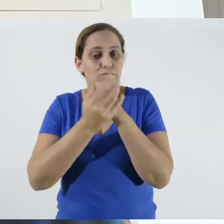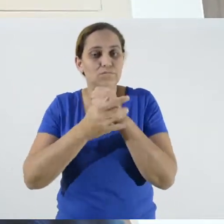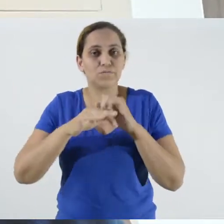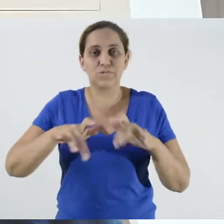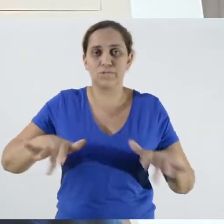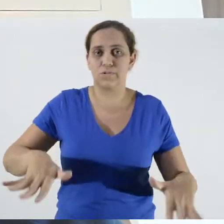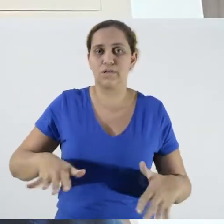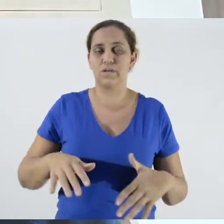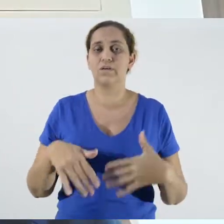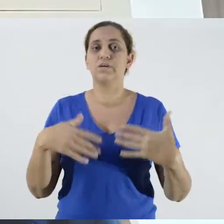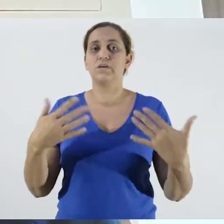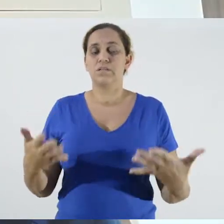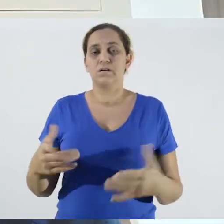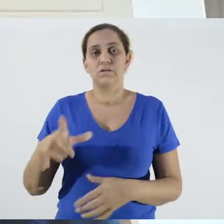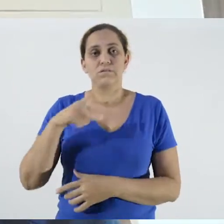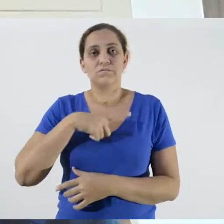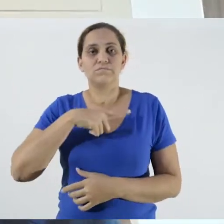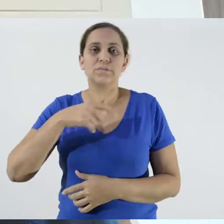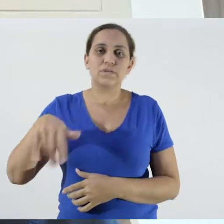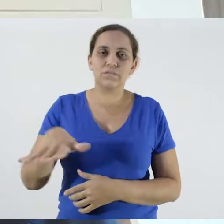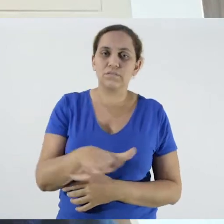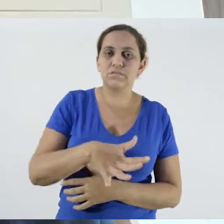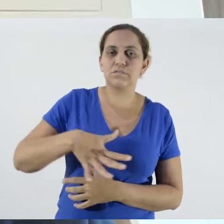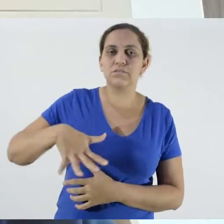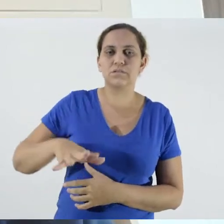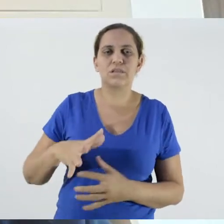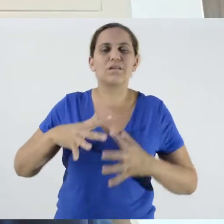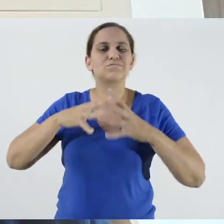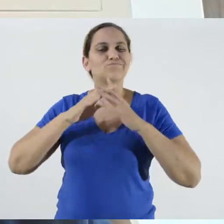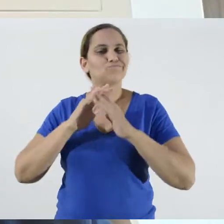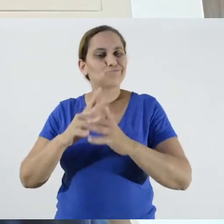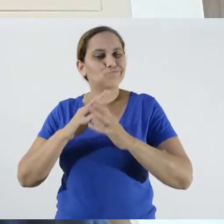So we have this very complicated scenario of Covid within the